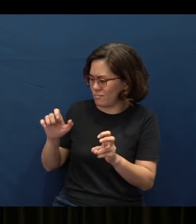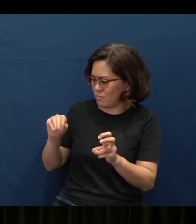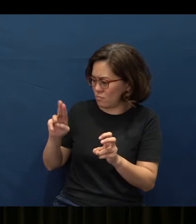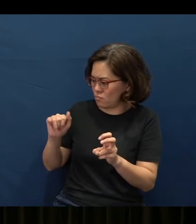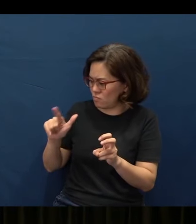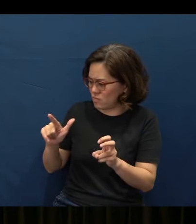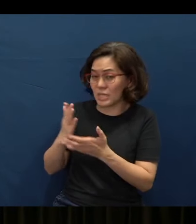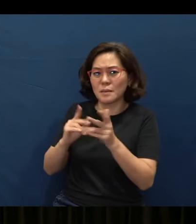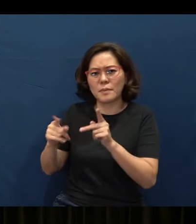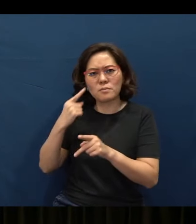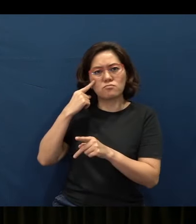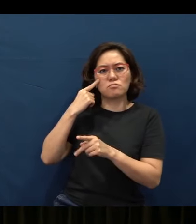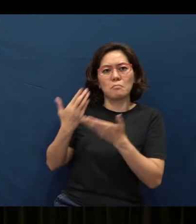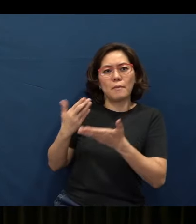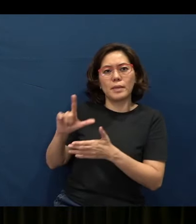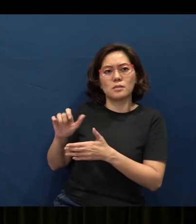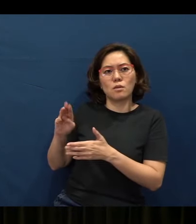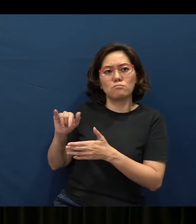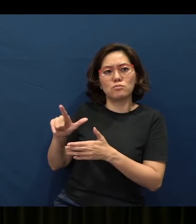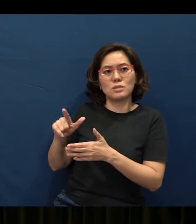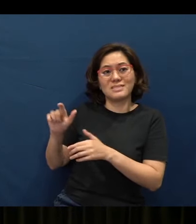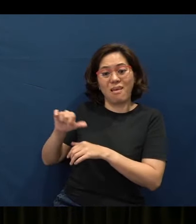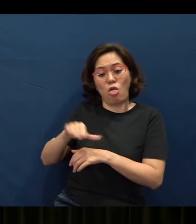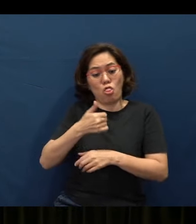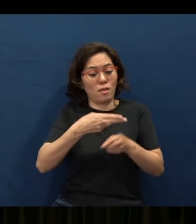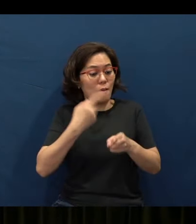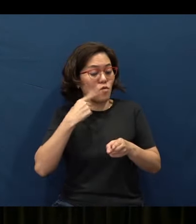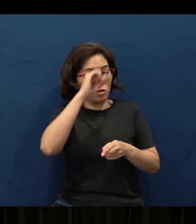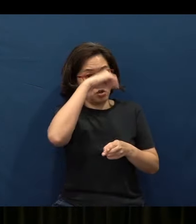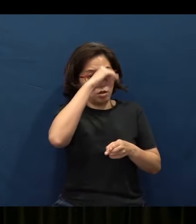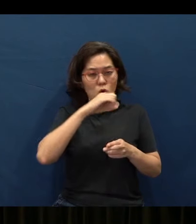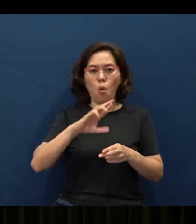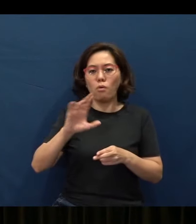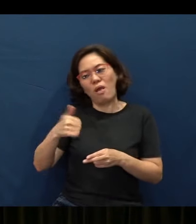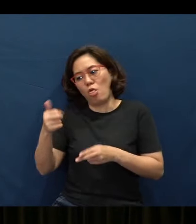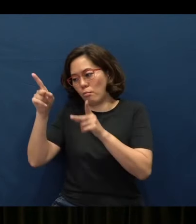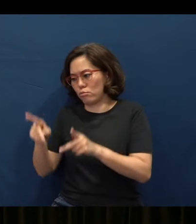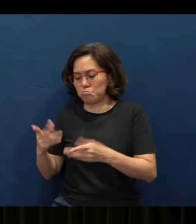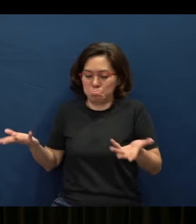And some people thought that Lemuel could be another name for Solomon, or it could just be another person - we'll just leave it at that.